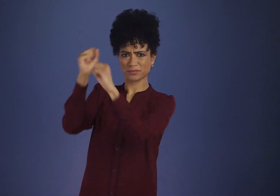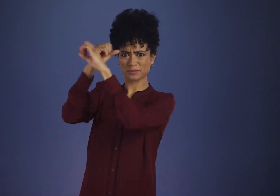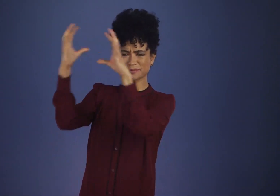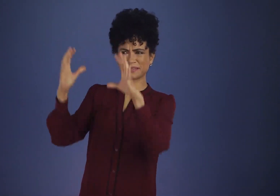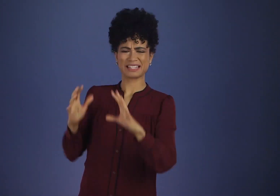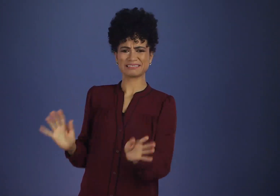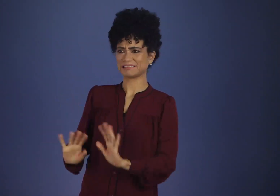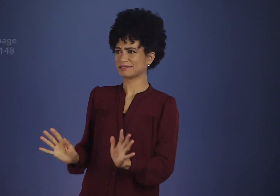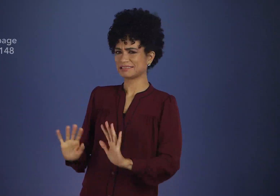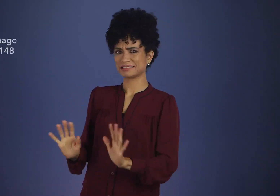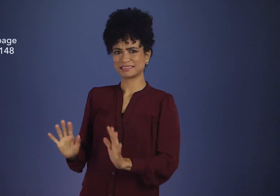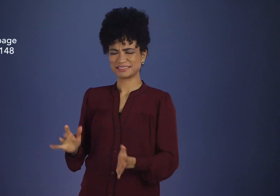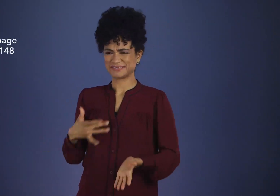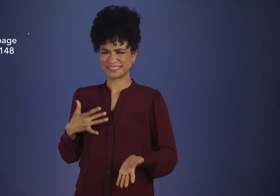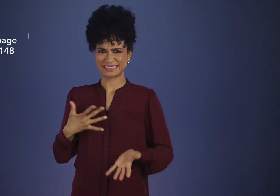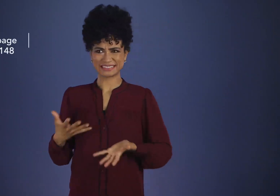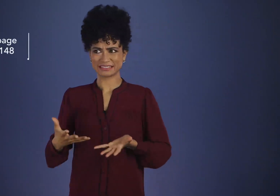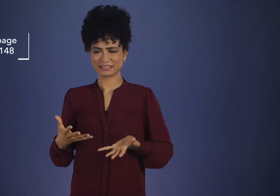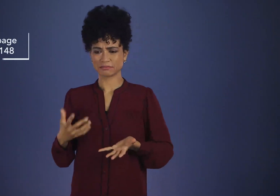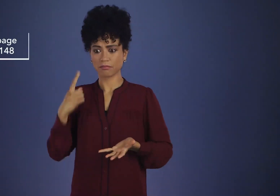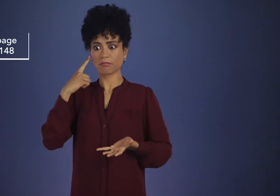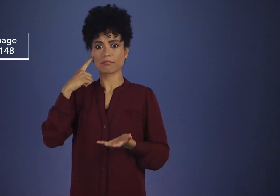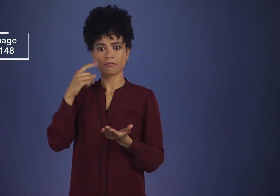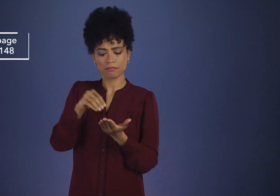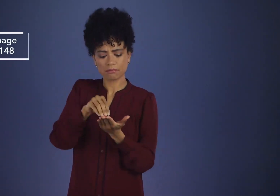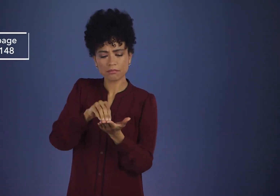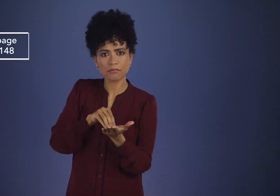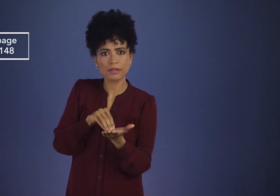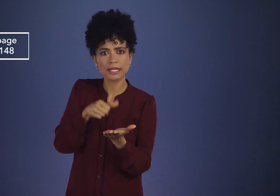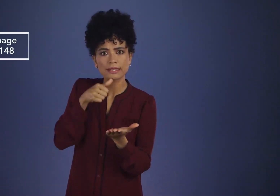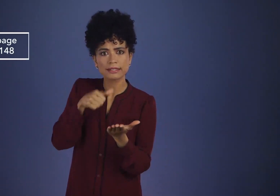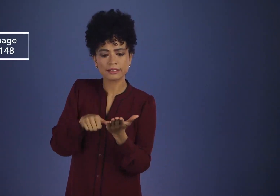There were, though, a few conservative dissenters among the alcoholics.